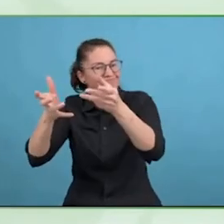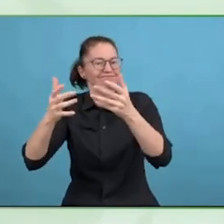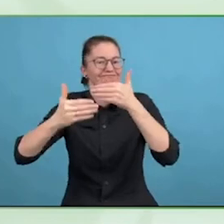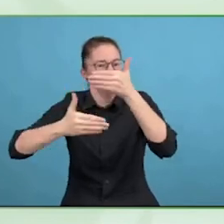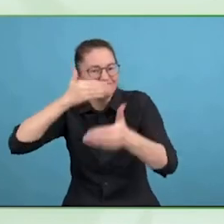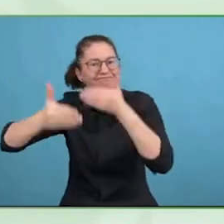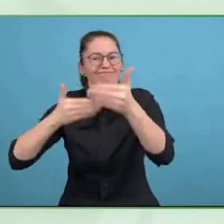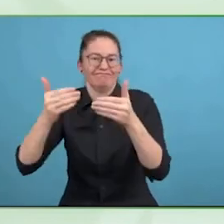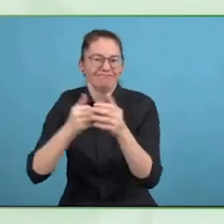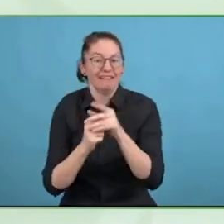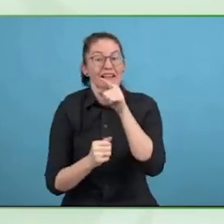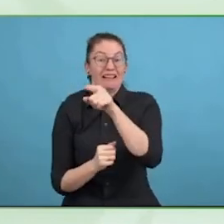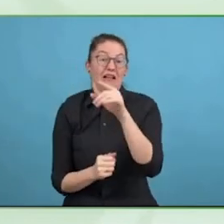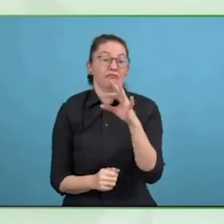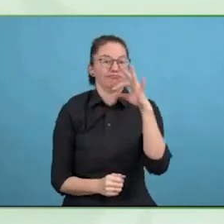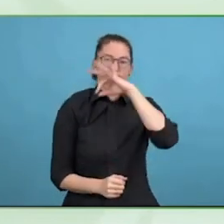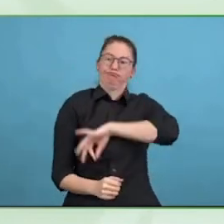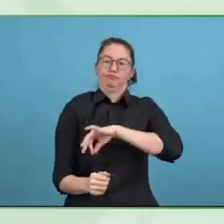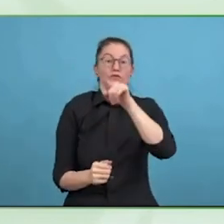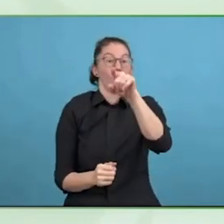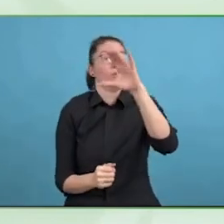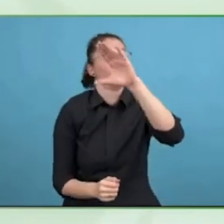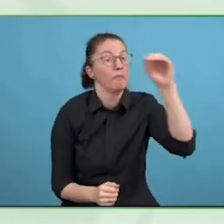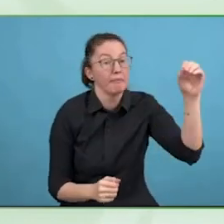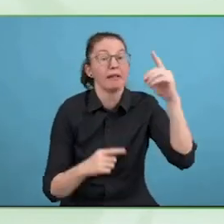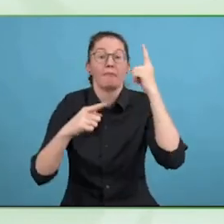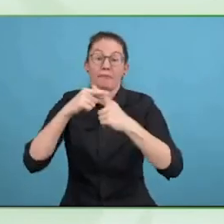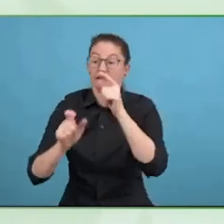They can then share that information with companies locally